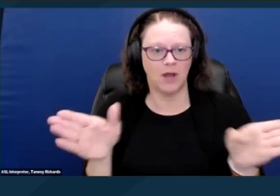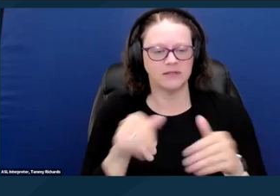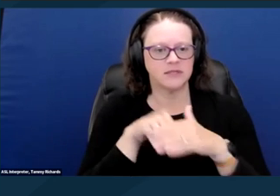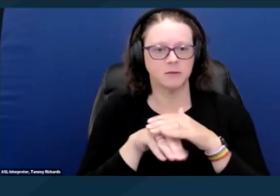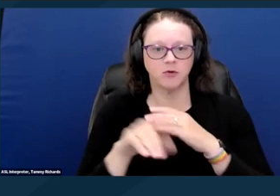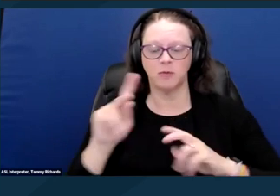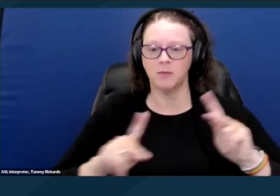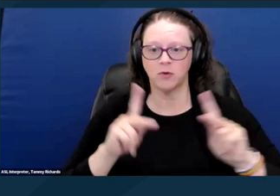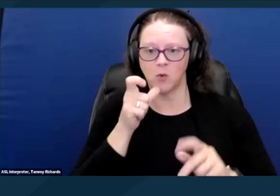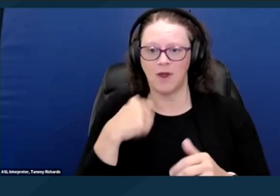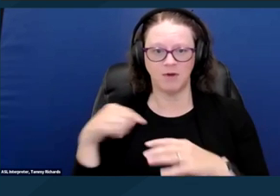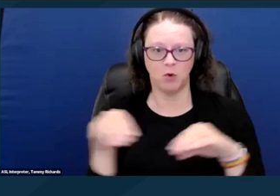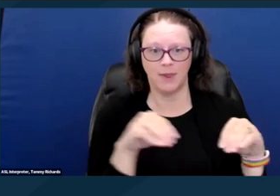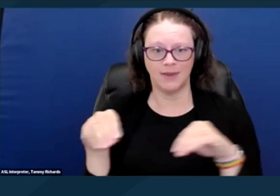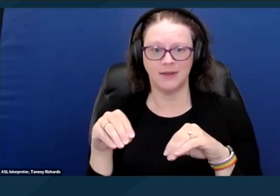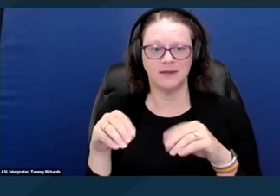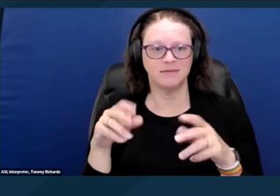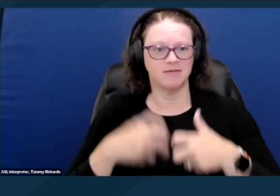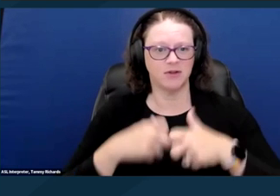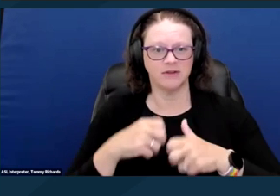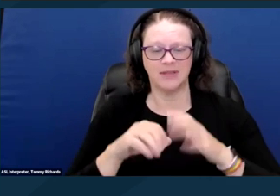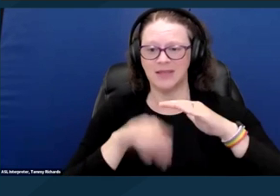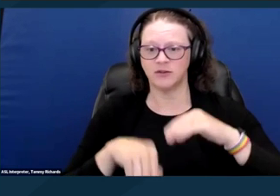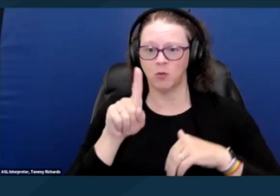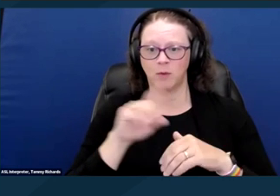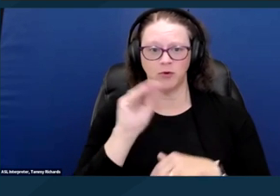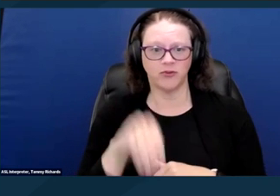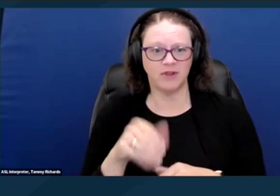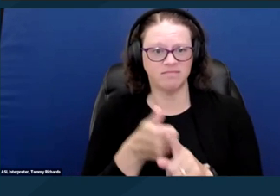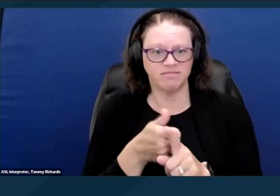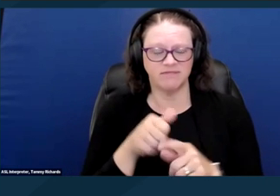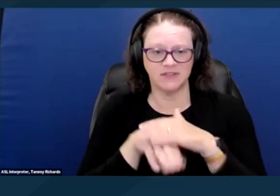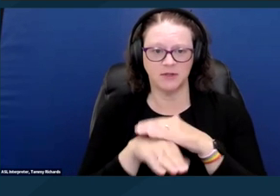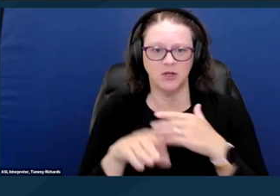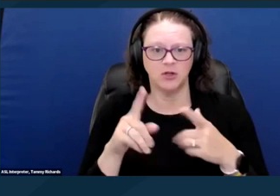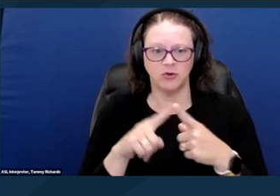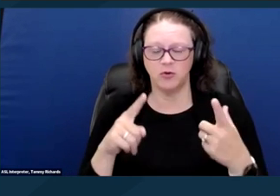and less than 1% is accessible to wheelchair users, less than 1%.